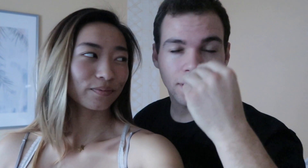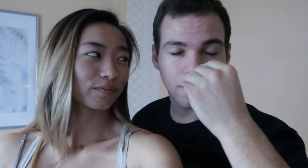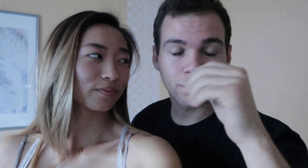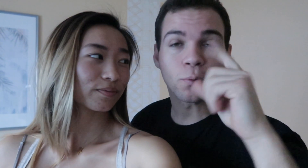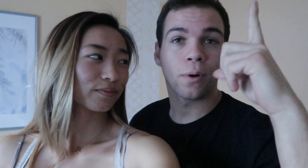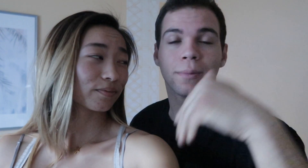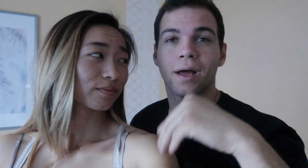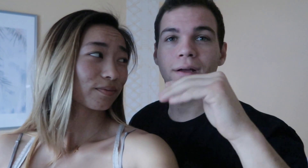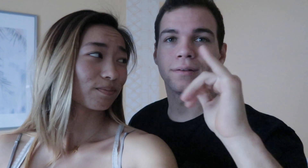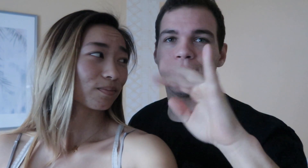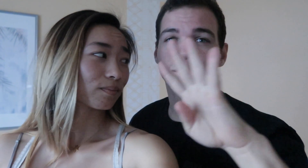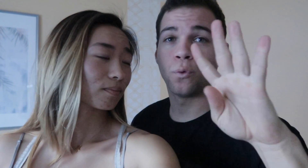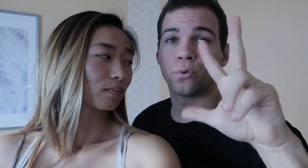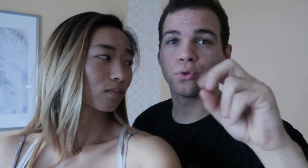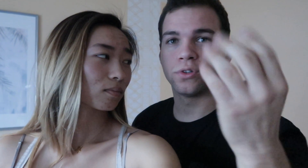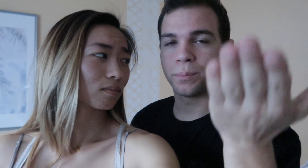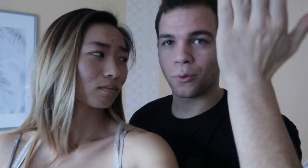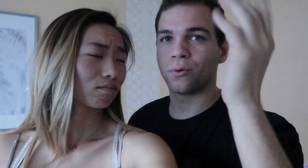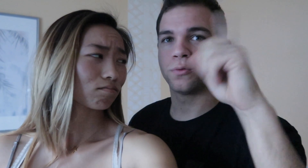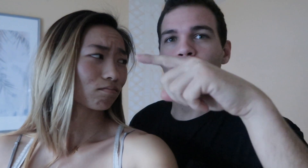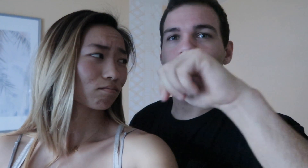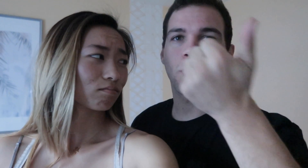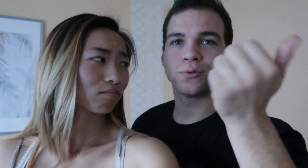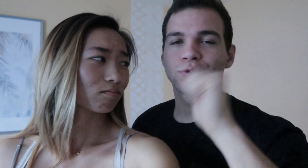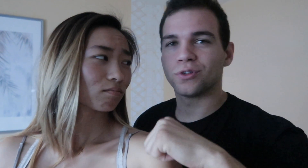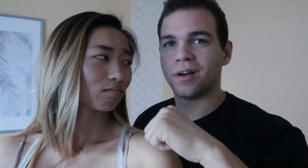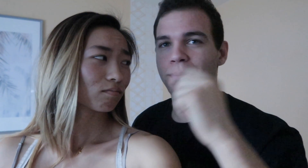to sleep and then I woke up at 4 in the morning to go to my other job